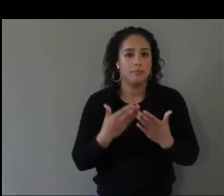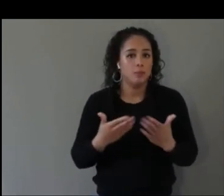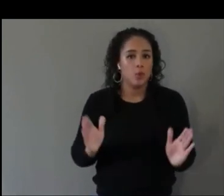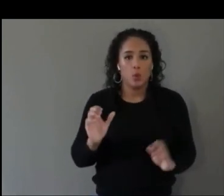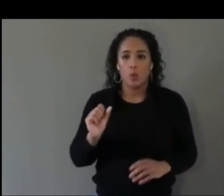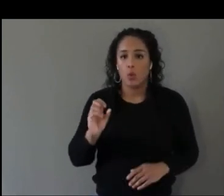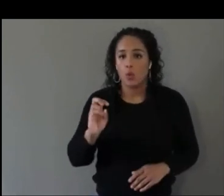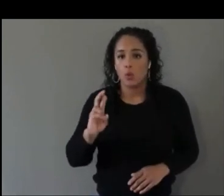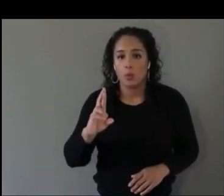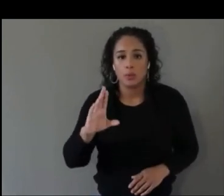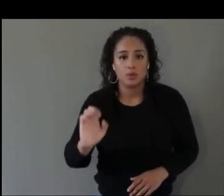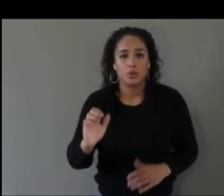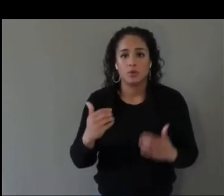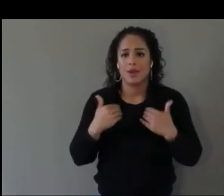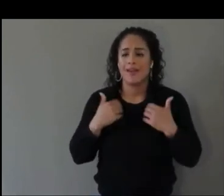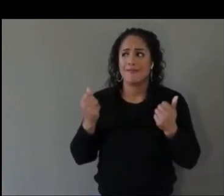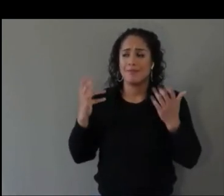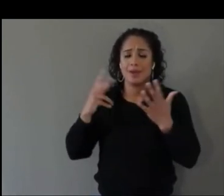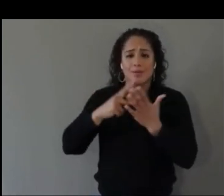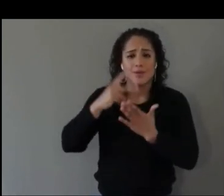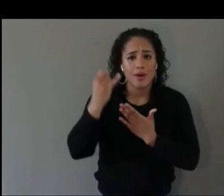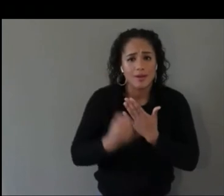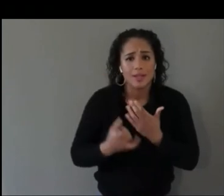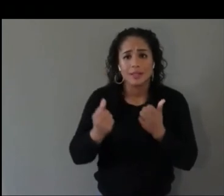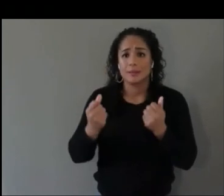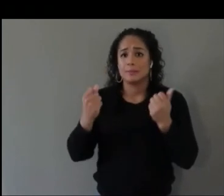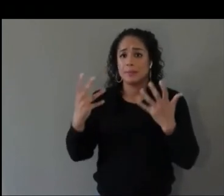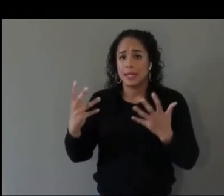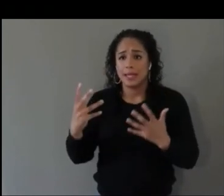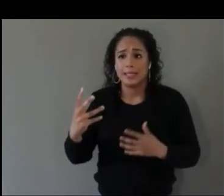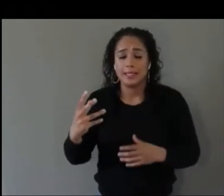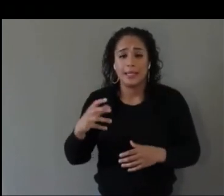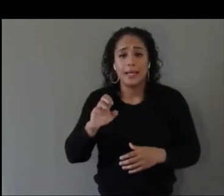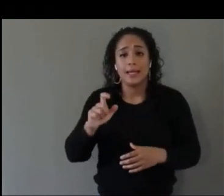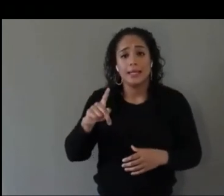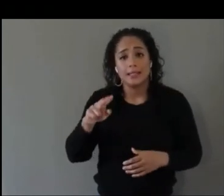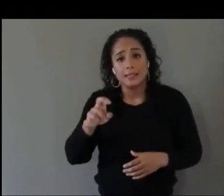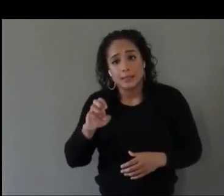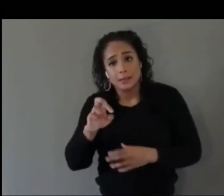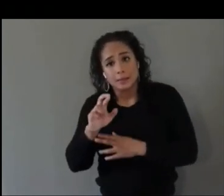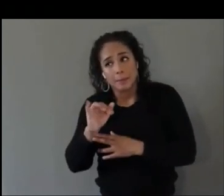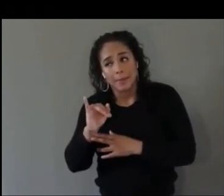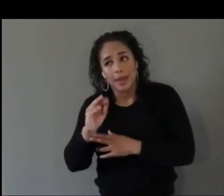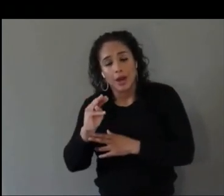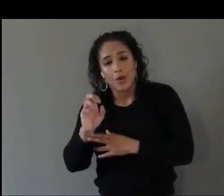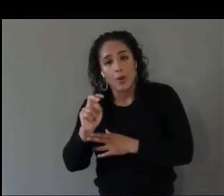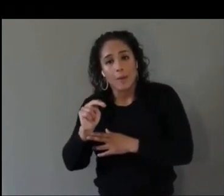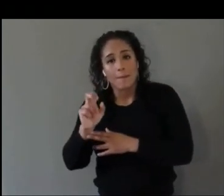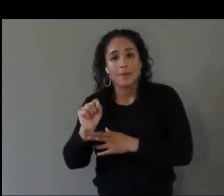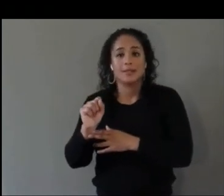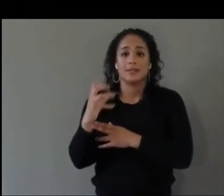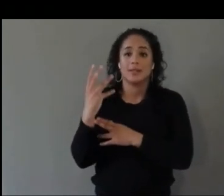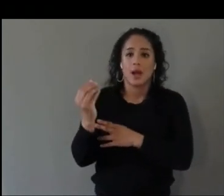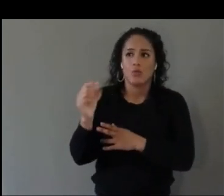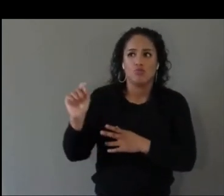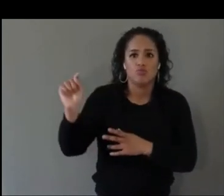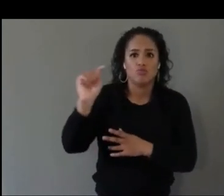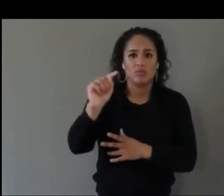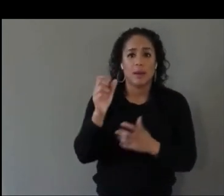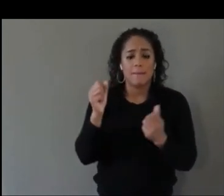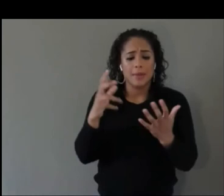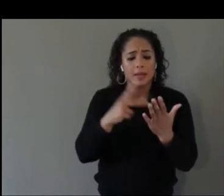There are a lot of like projects that people can contribute to and build in accessibility